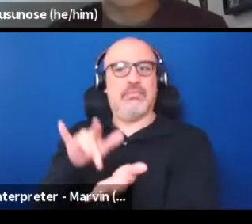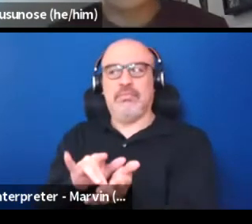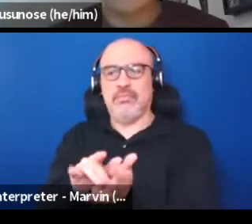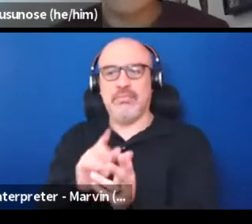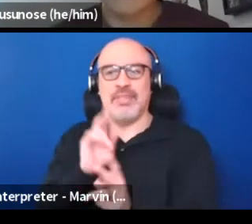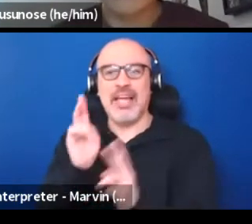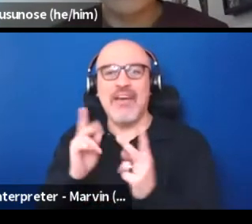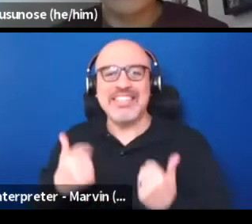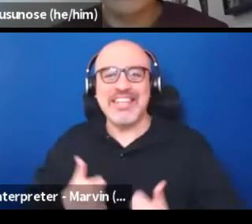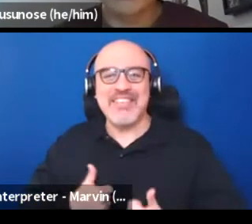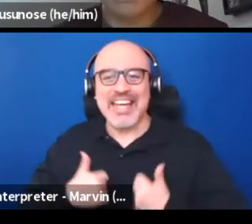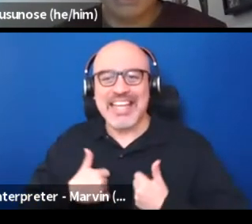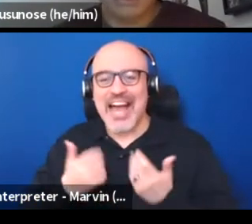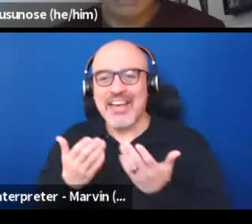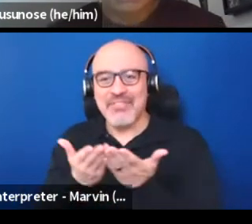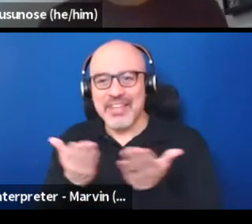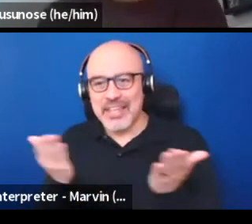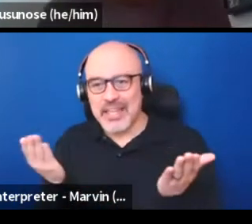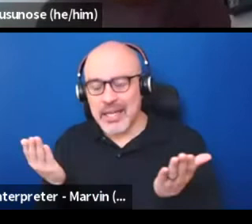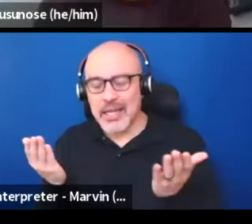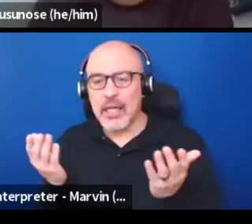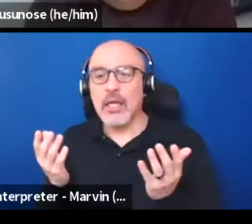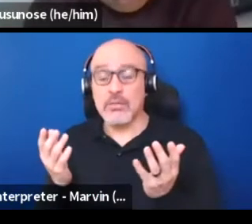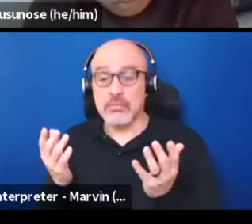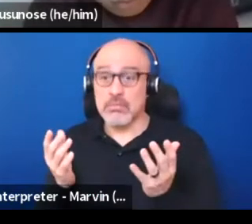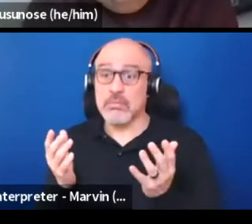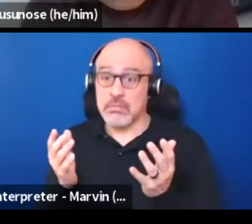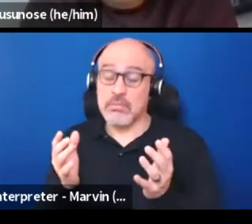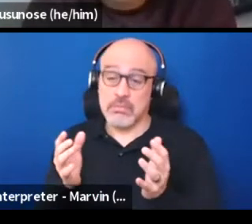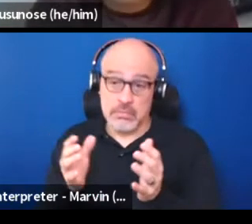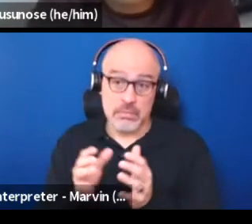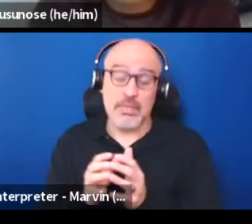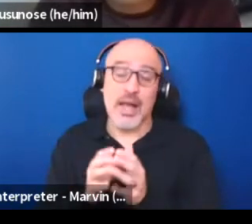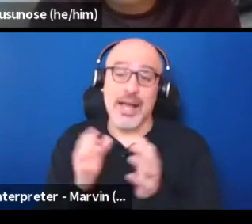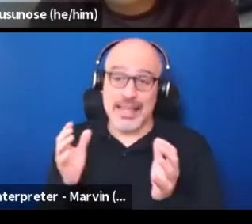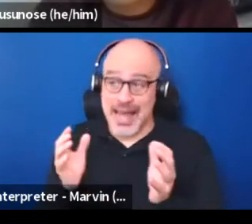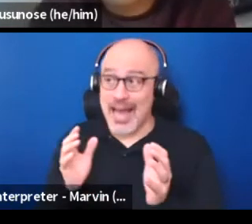is the fact that a lot of civics is really organized